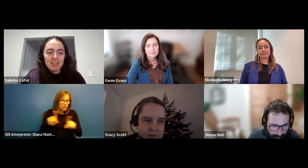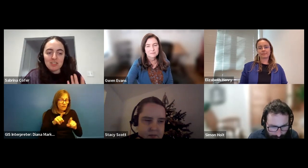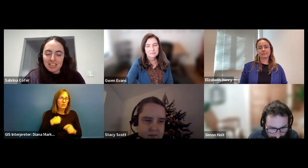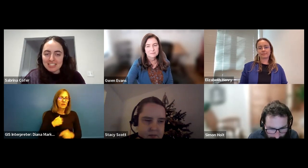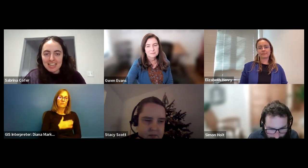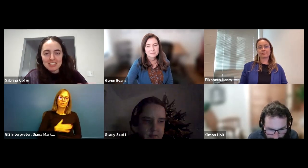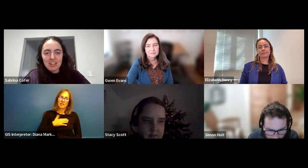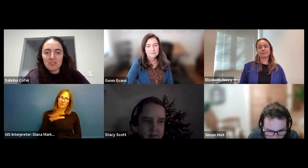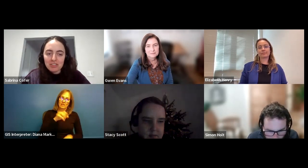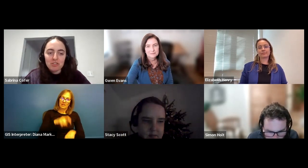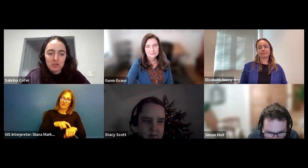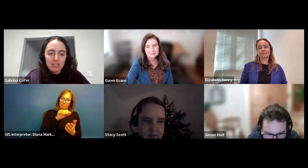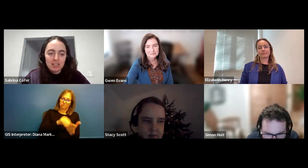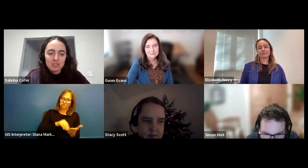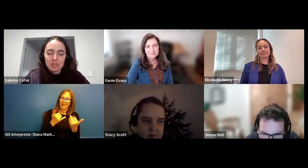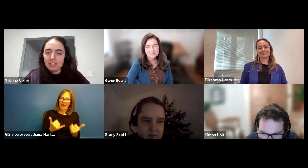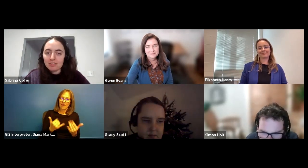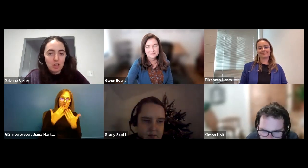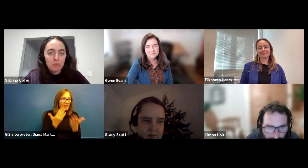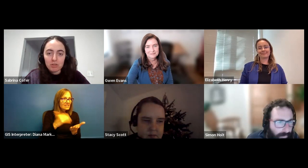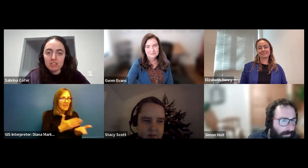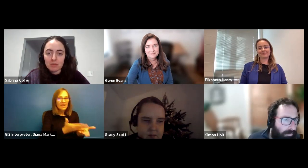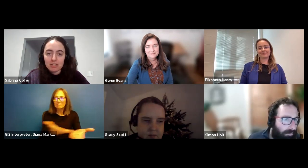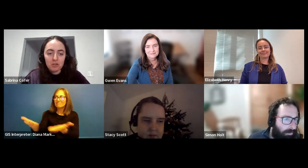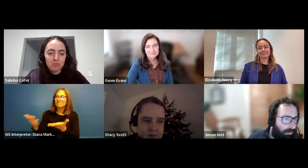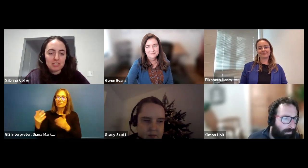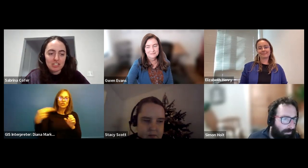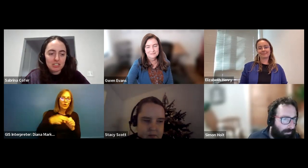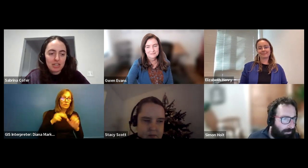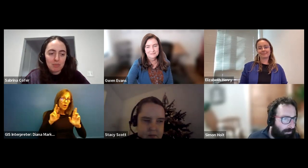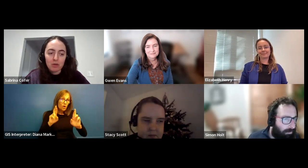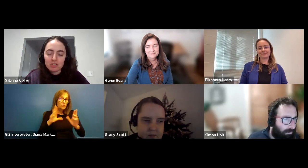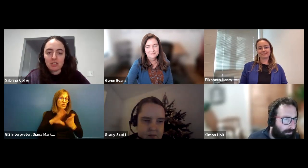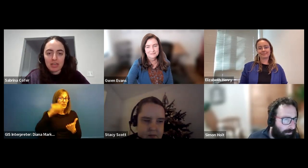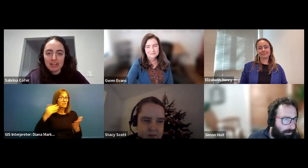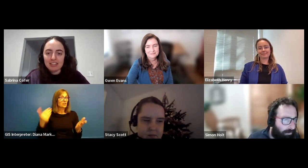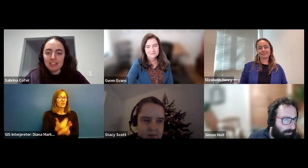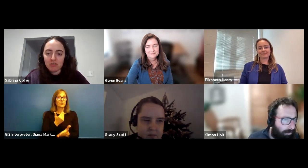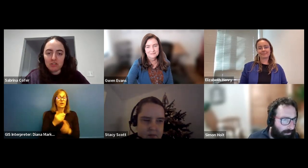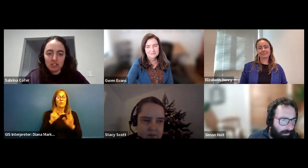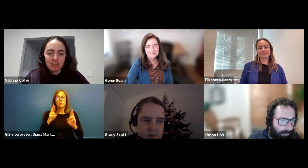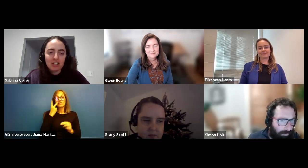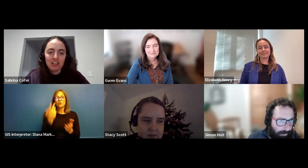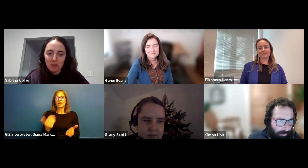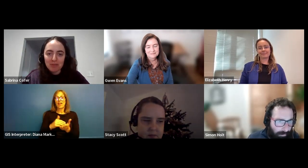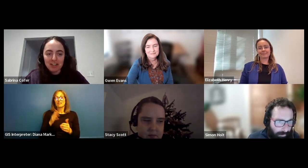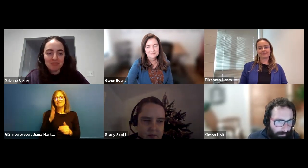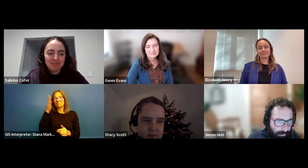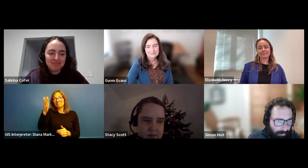Sabrina Cofer: So, thanks again to all the out there for joining us, we hope you learn something new from the session, and we hope to see you again in the near future. On another Webinar.